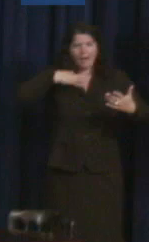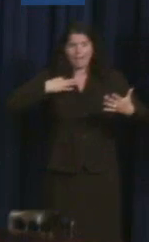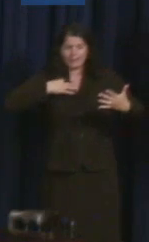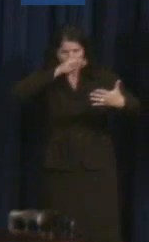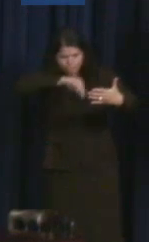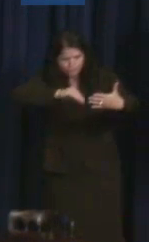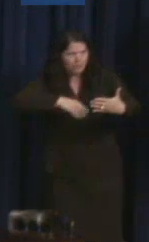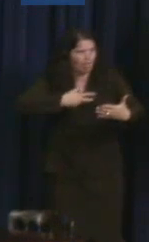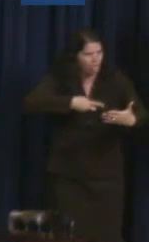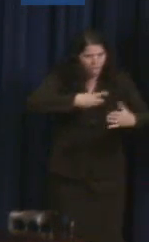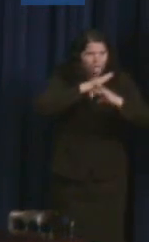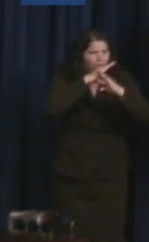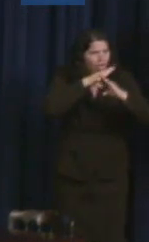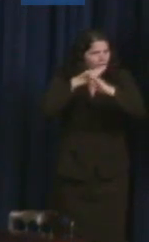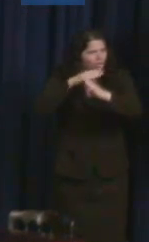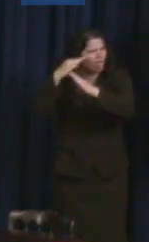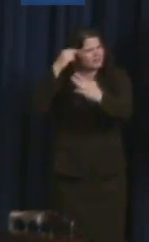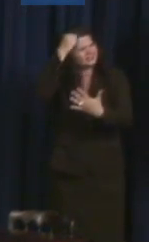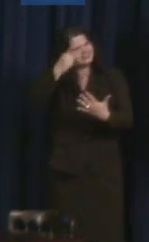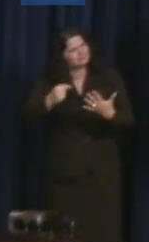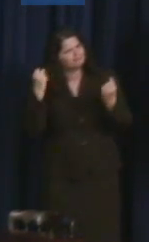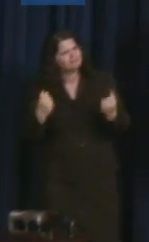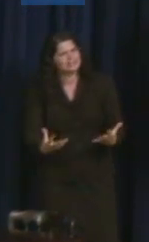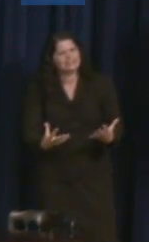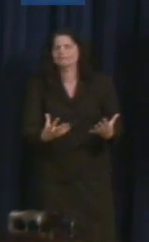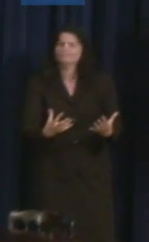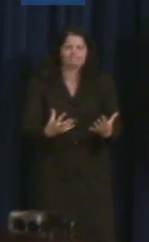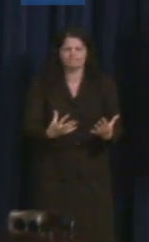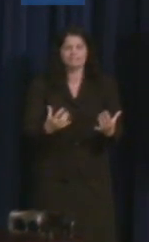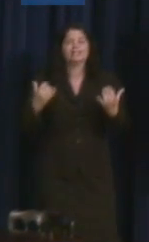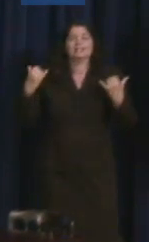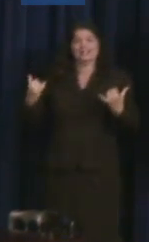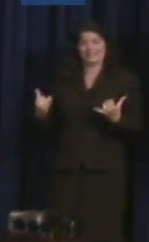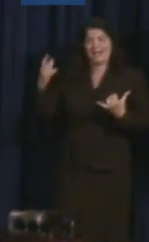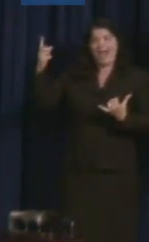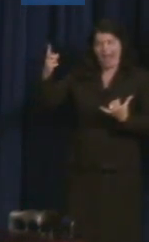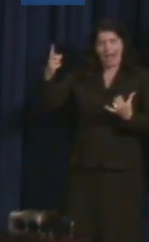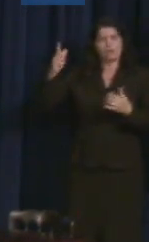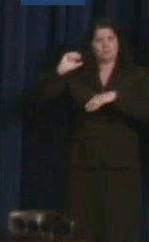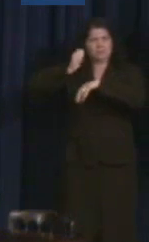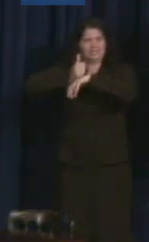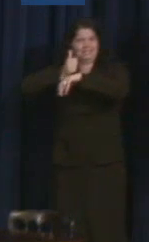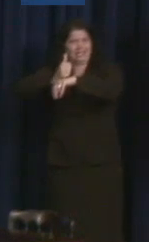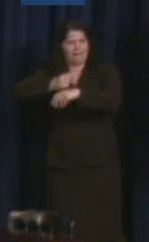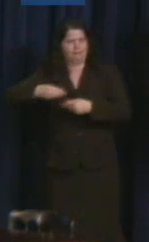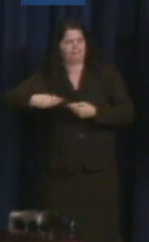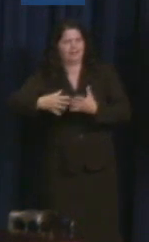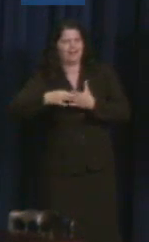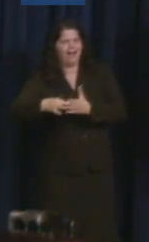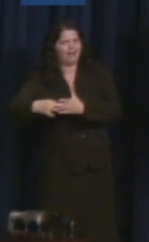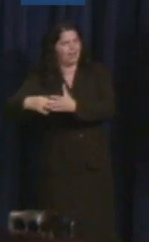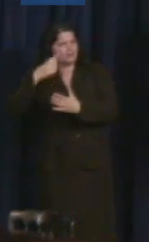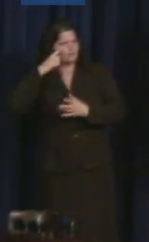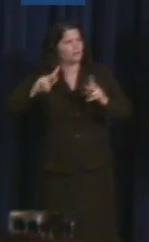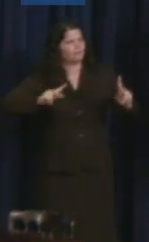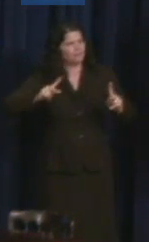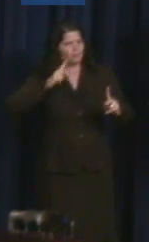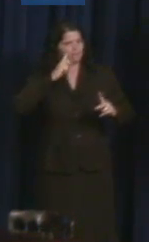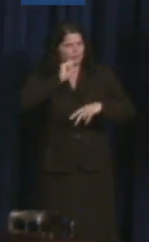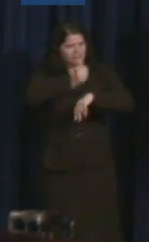going to release technical assistance to provide guidance on testing accommodations for people with disabilities who take standardized exams and other high stakes tests.